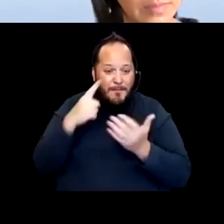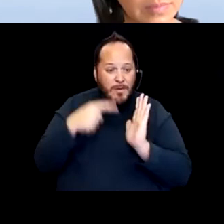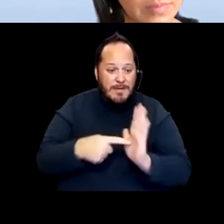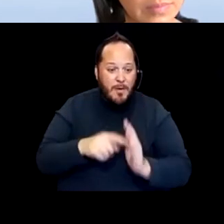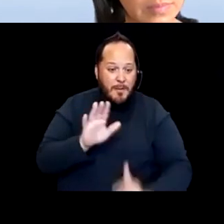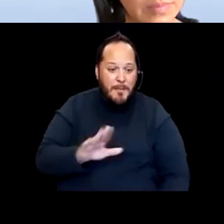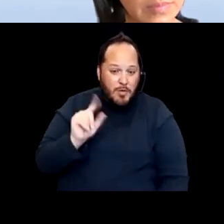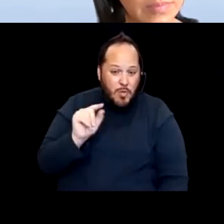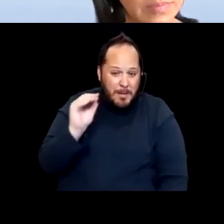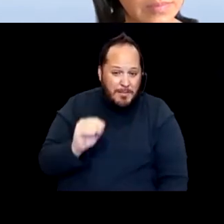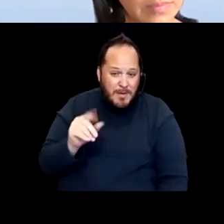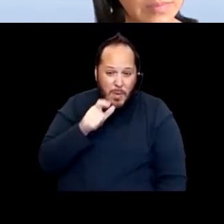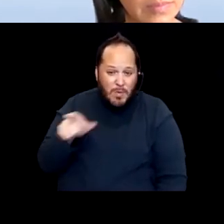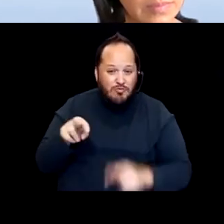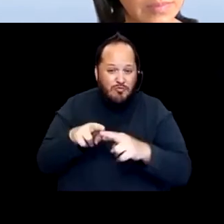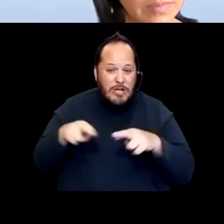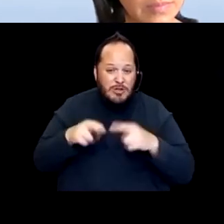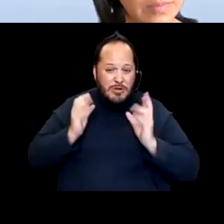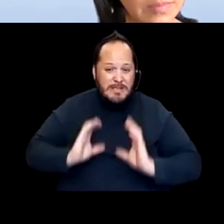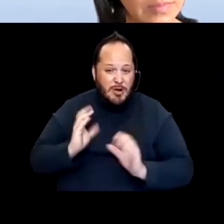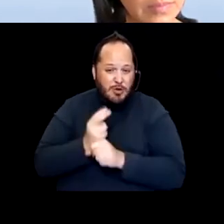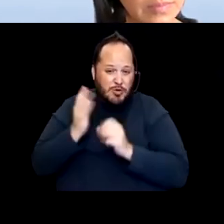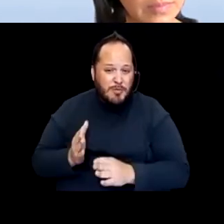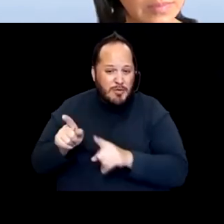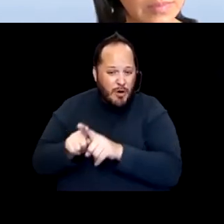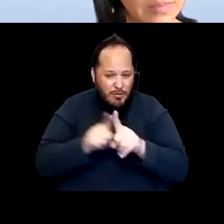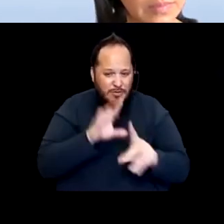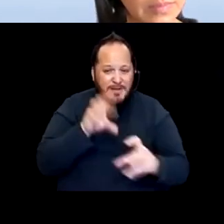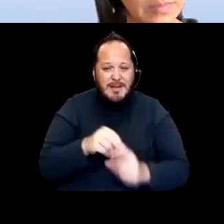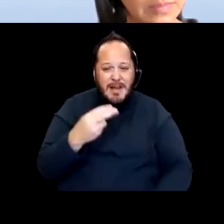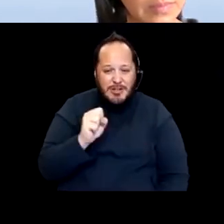Consumers are also in IHSS. The next thing we were able to get them to do